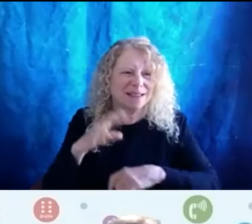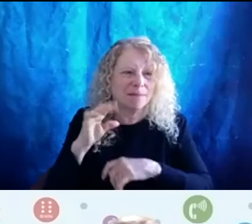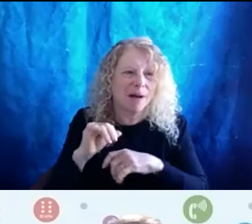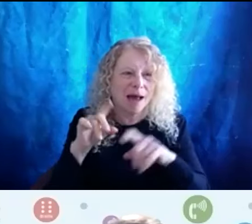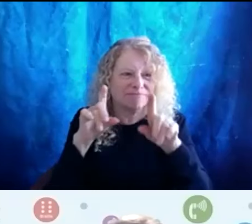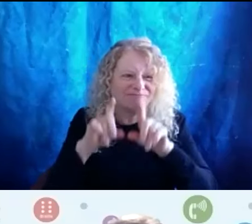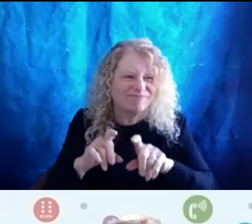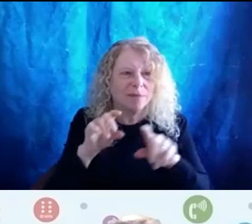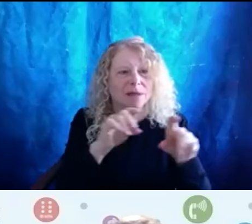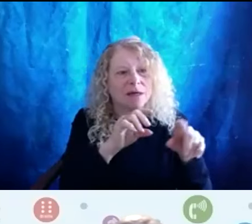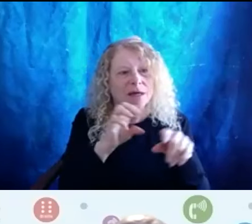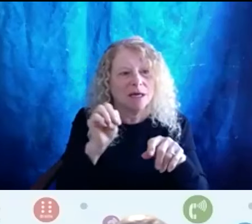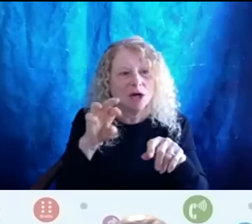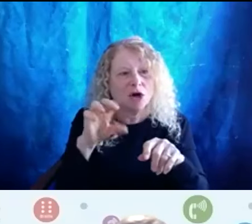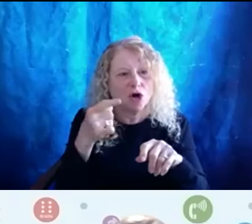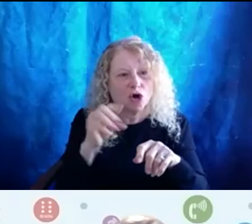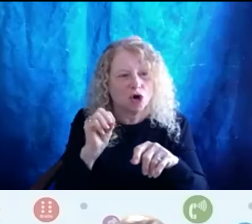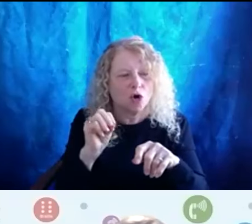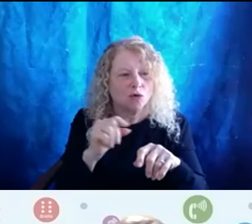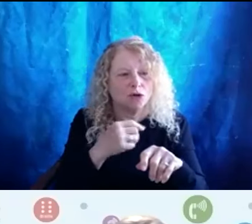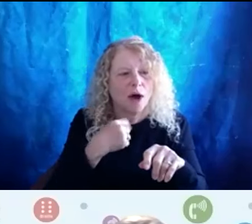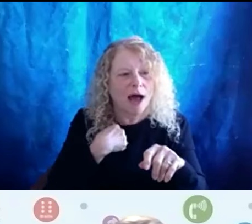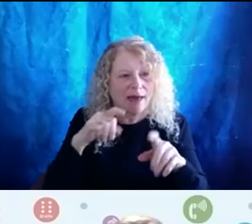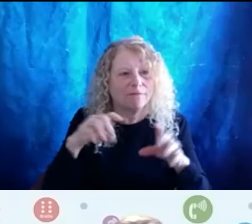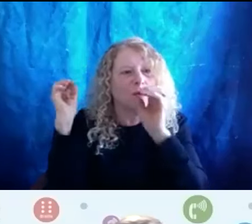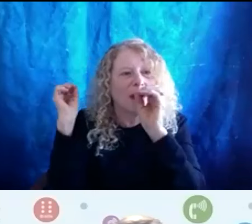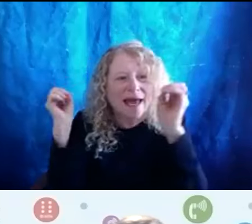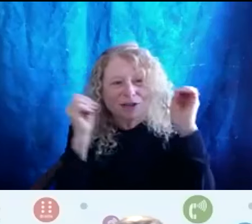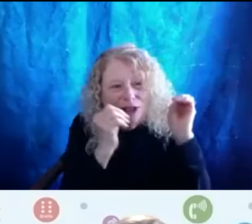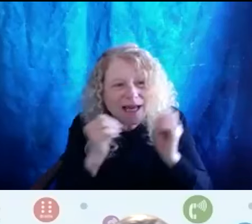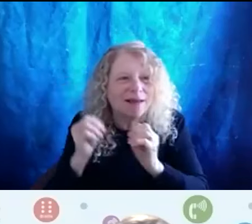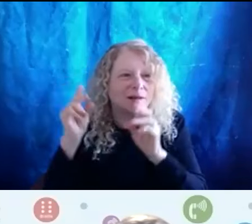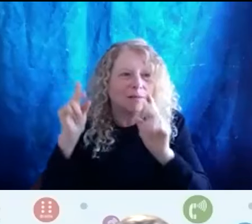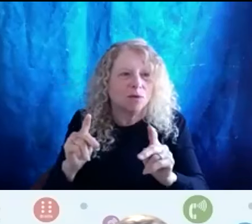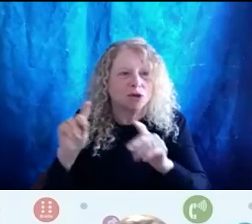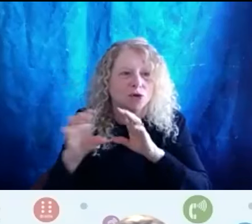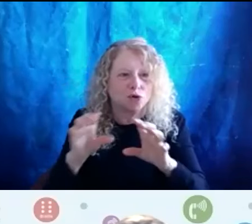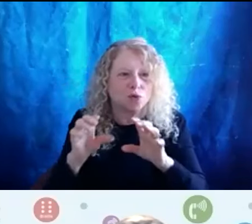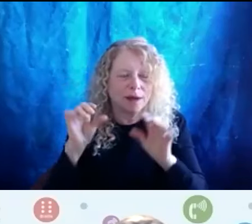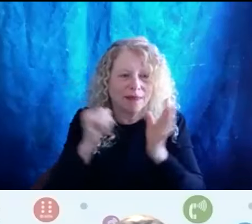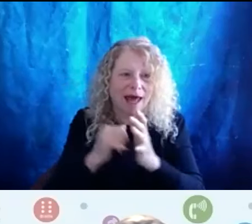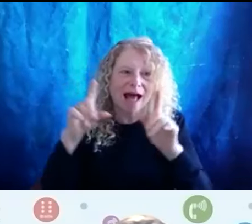I have to feel like I have to educate the person who does the Oracle assessment. Saying that, that doesn't.